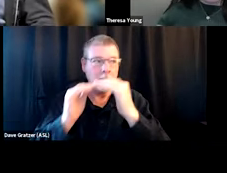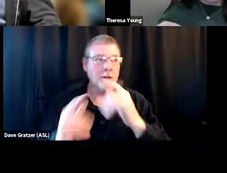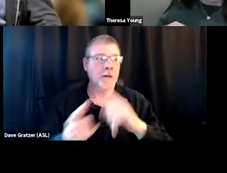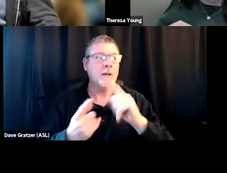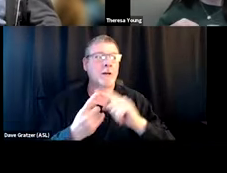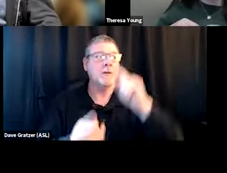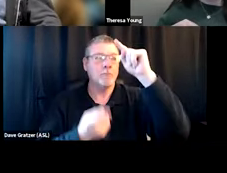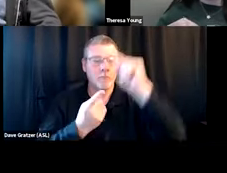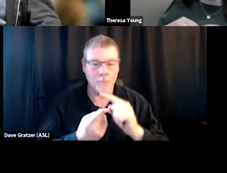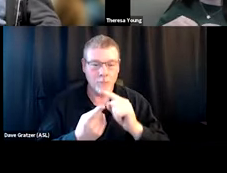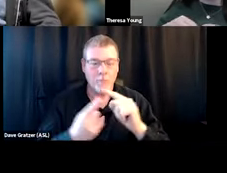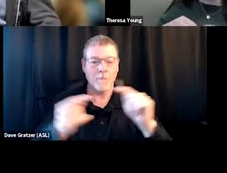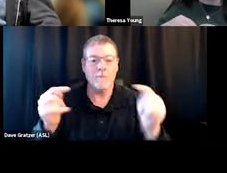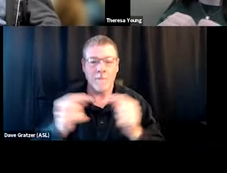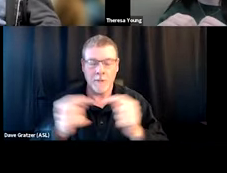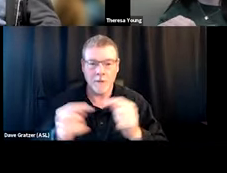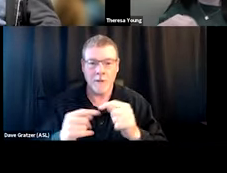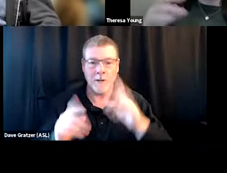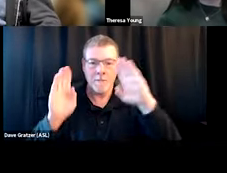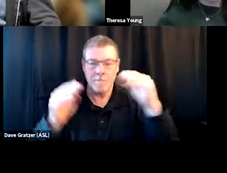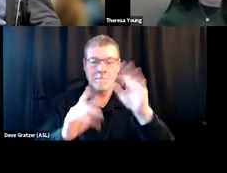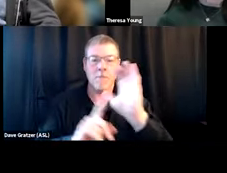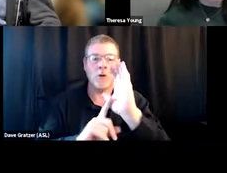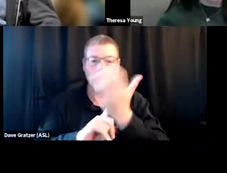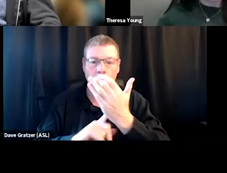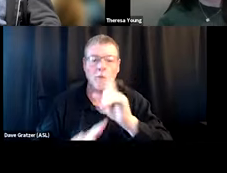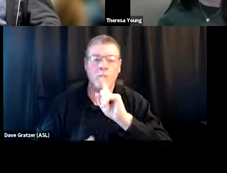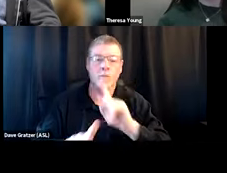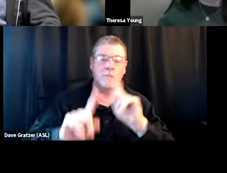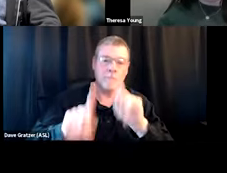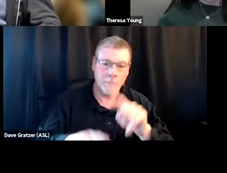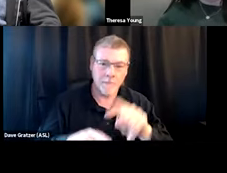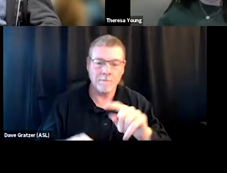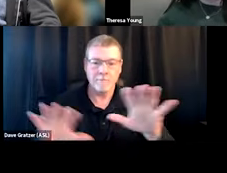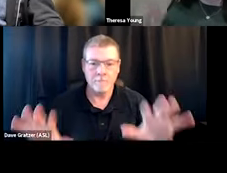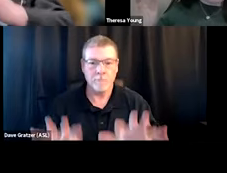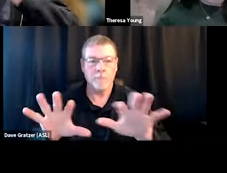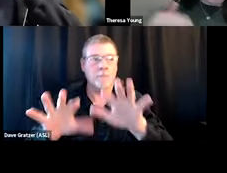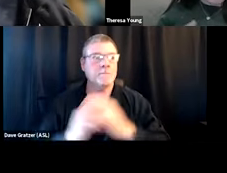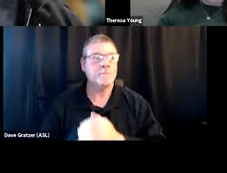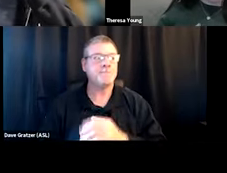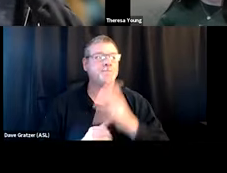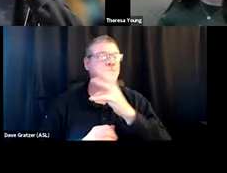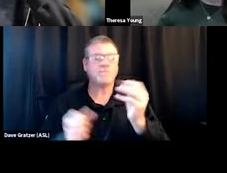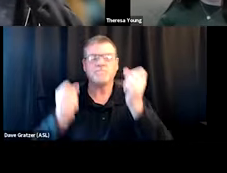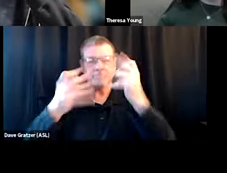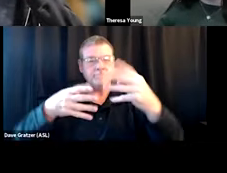which focuses on culturally responsive practices, and many of the other listed here.